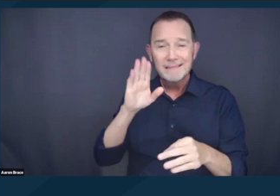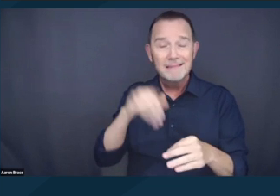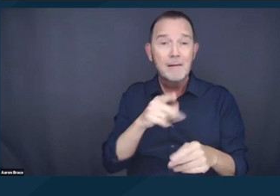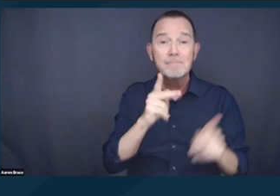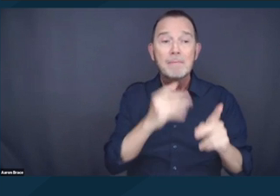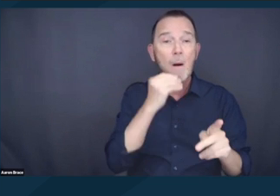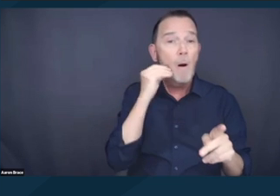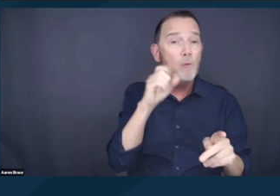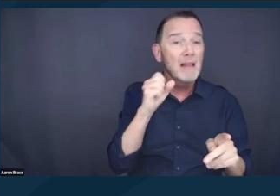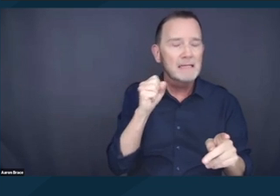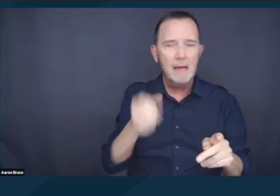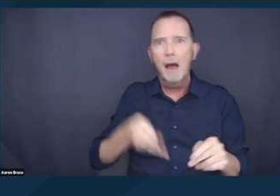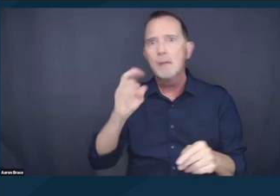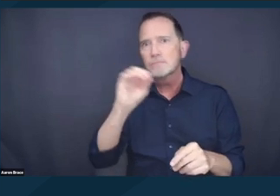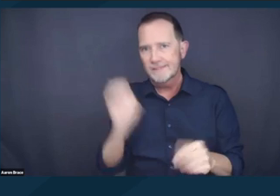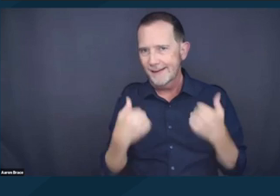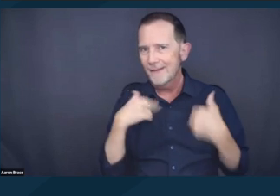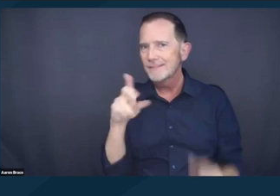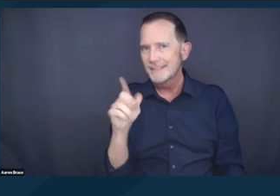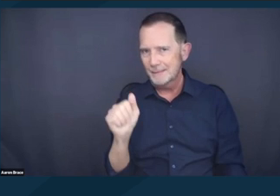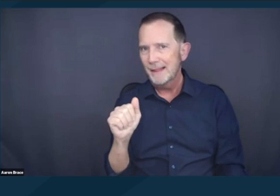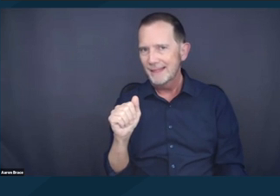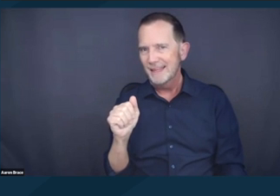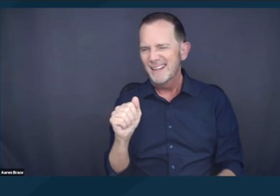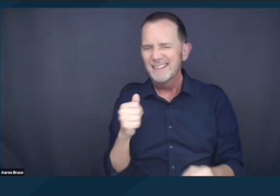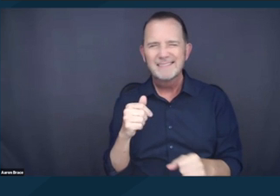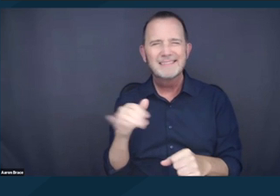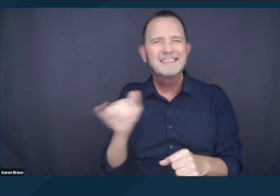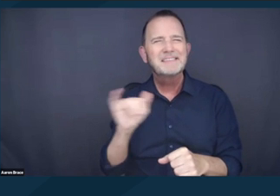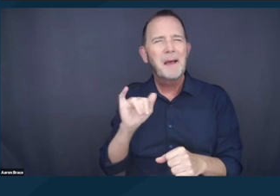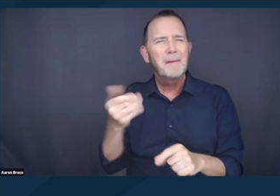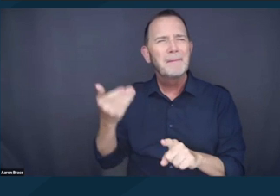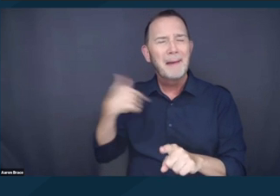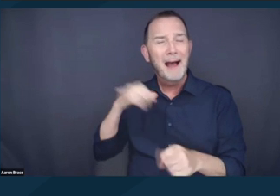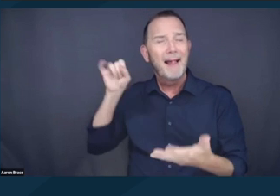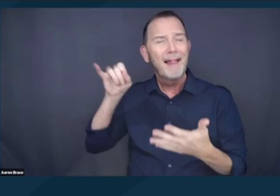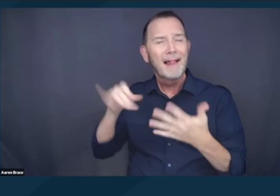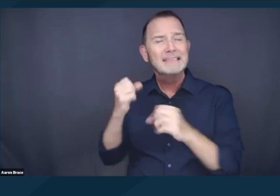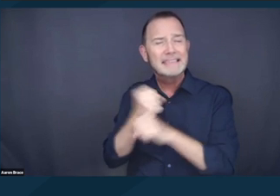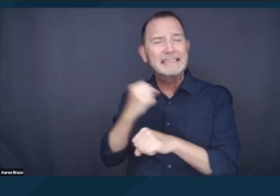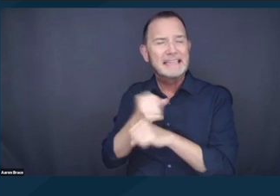providing some of the data that I've also provided in this presentation. We stressed how criminalization